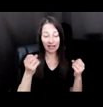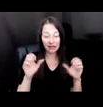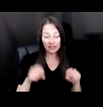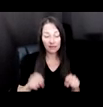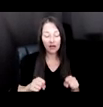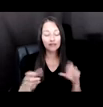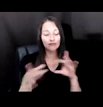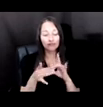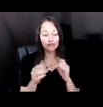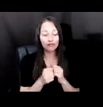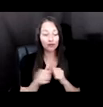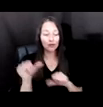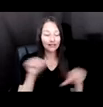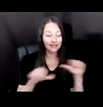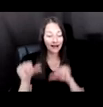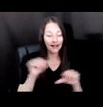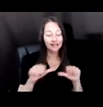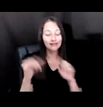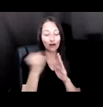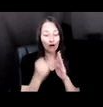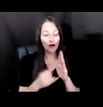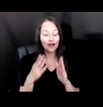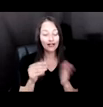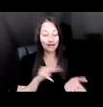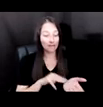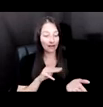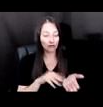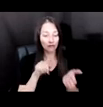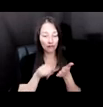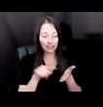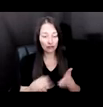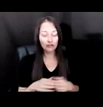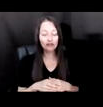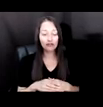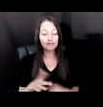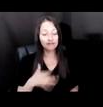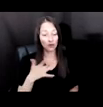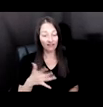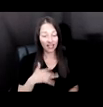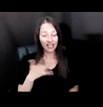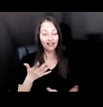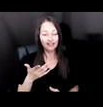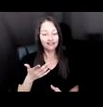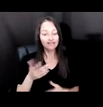AND THROUGH MEDICAL RESEARCH. WE BELIEVE THAT IT IS ON IN OUR HANDS HUMANS TO TRAIN